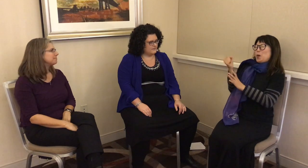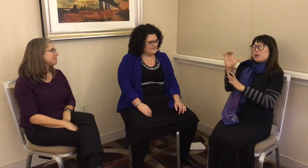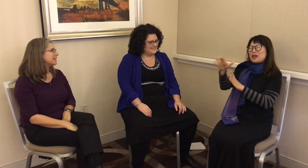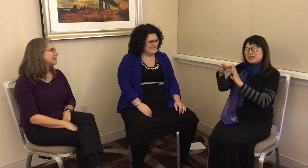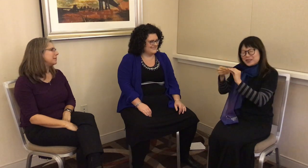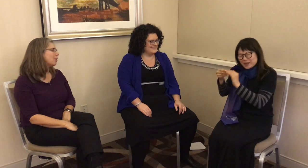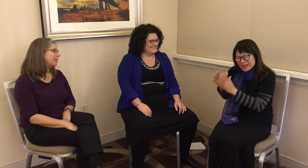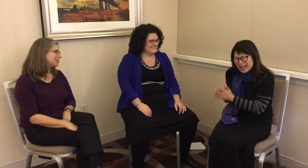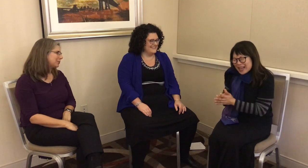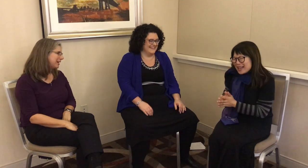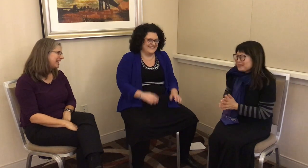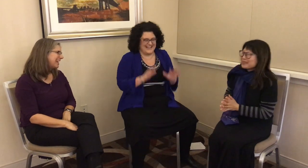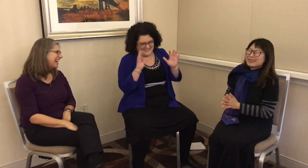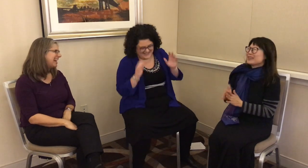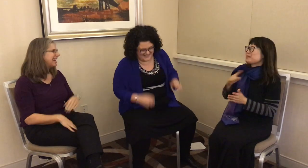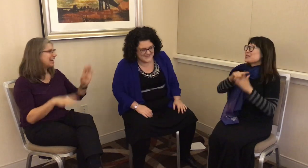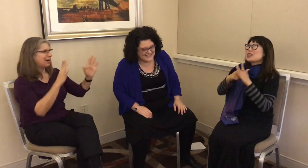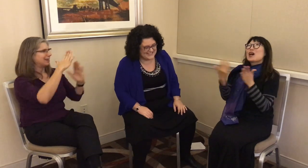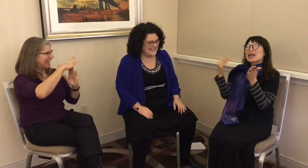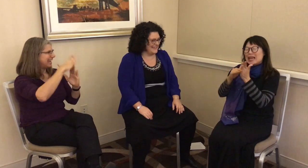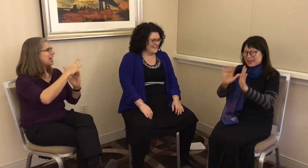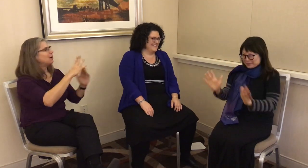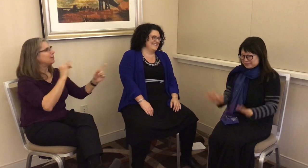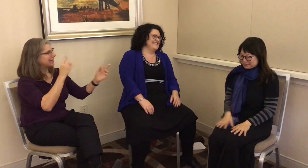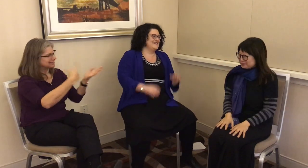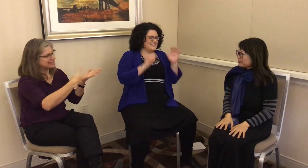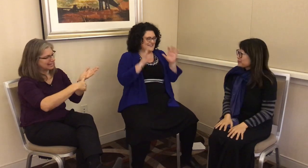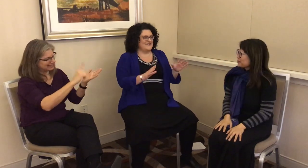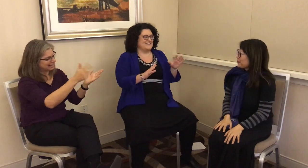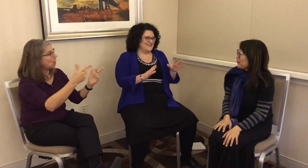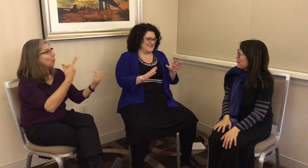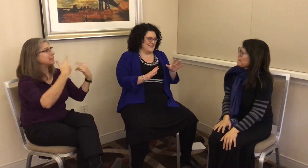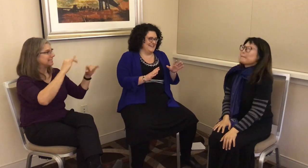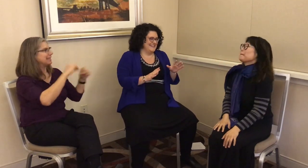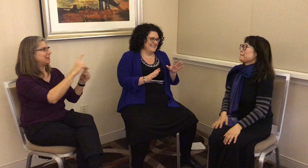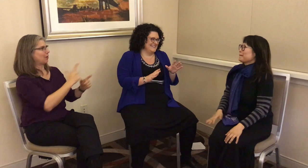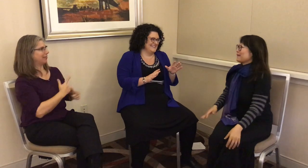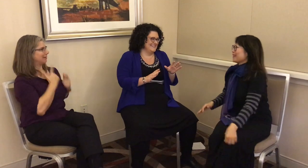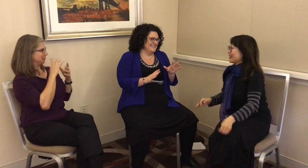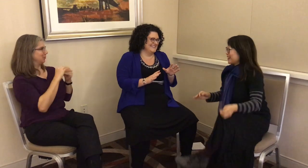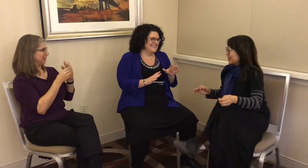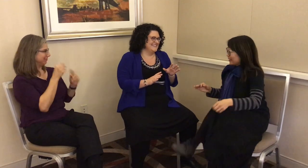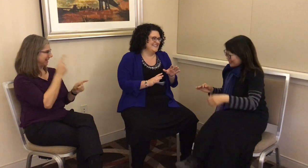G: Okay, okay, okay. We’ll get that later. We’re still in your life story. You met